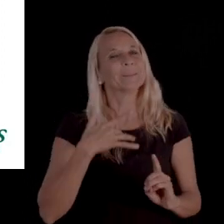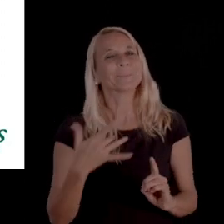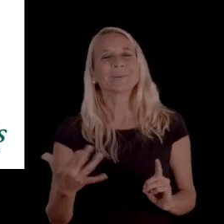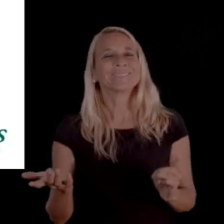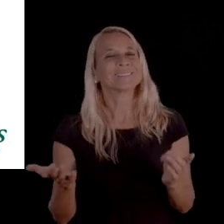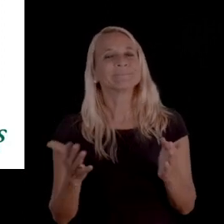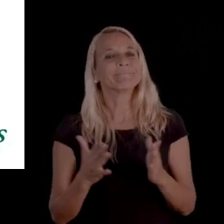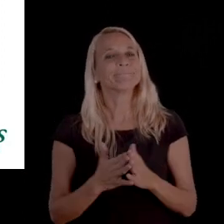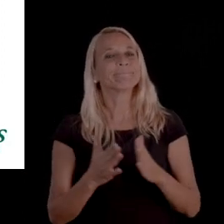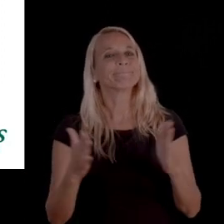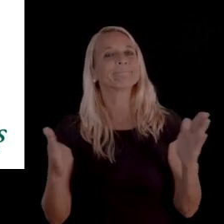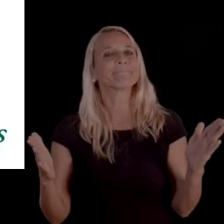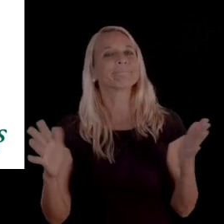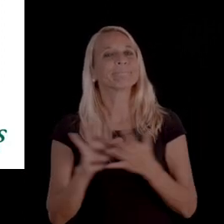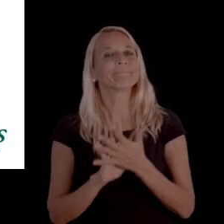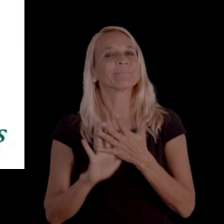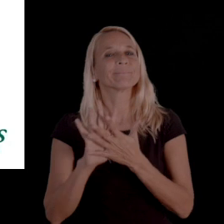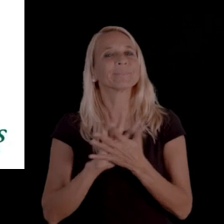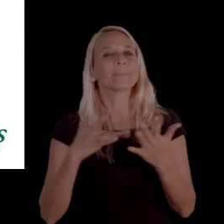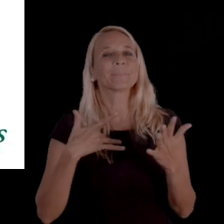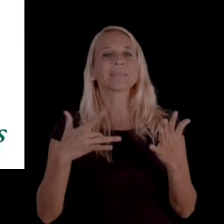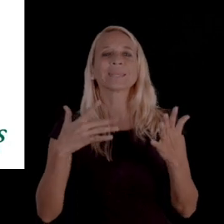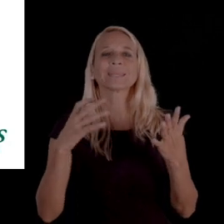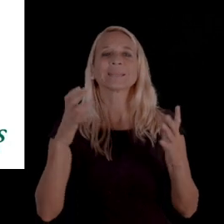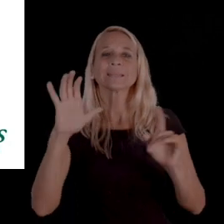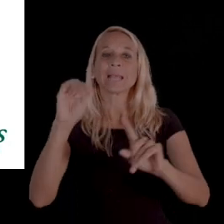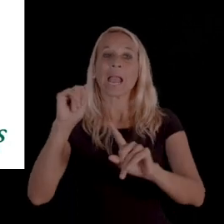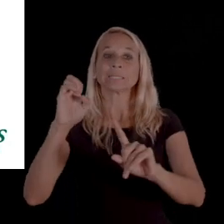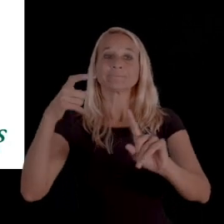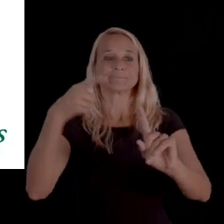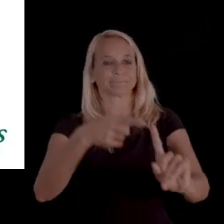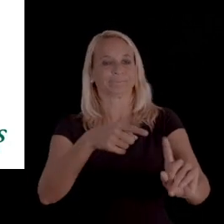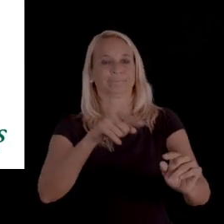or to your disability. And again, it's supposed to be very case specific